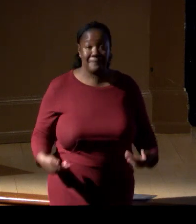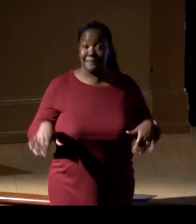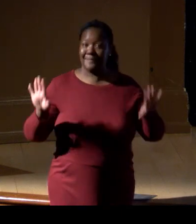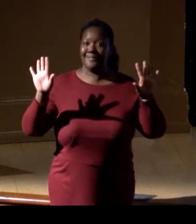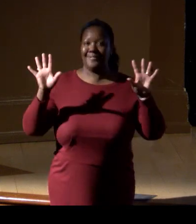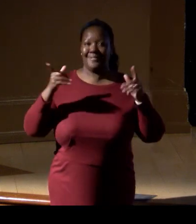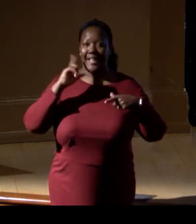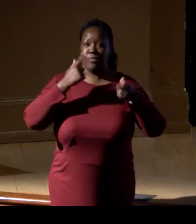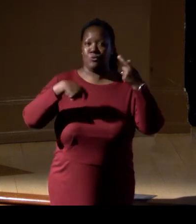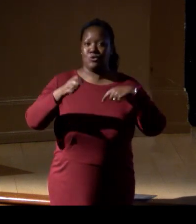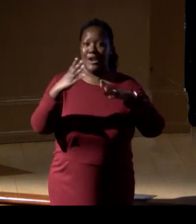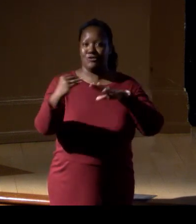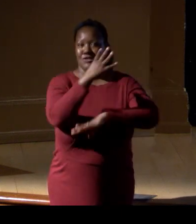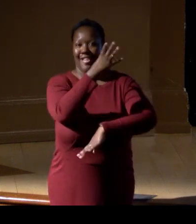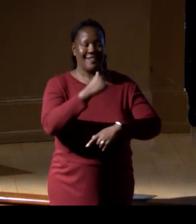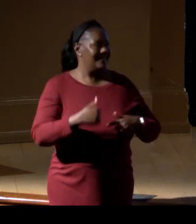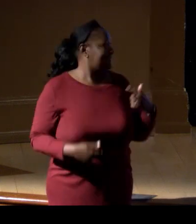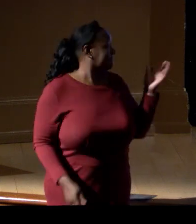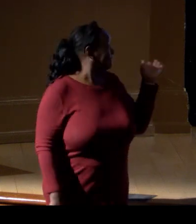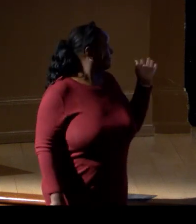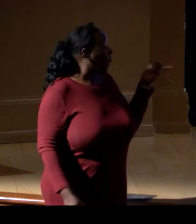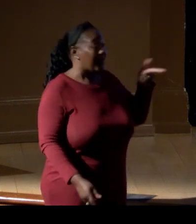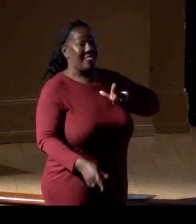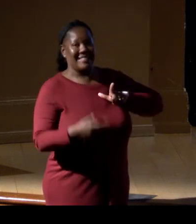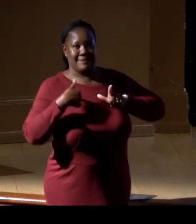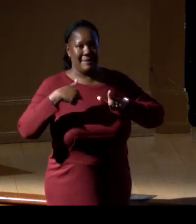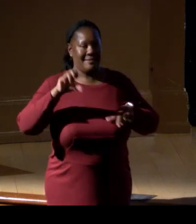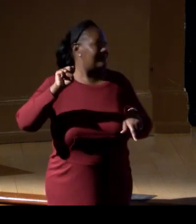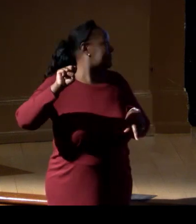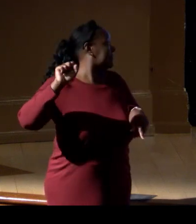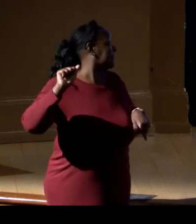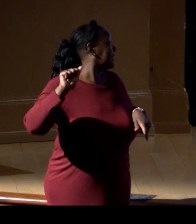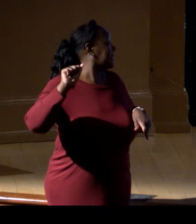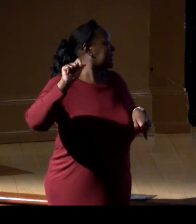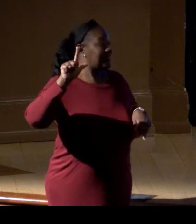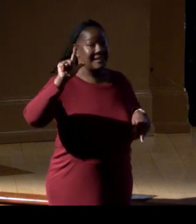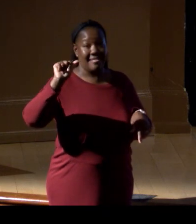Thank you. That's okay. I thought I had done something wrong.